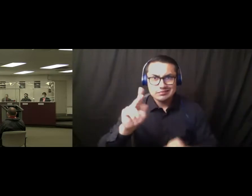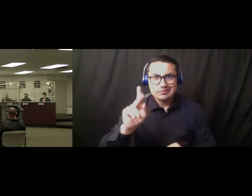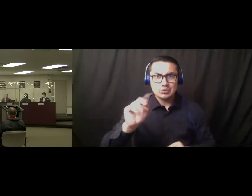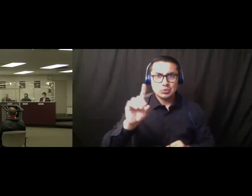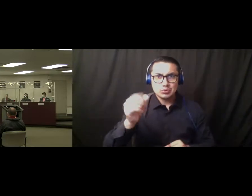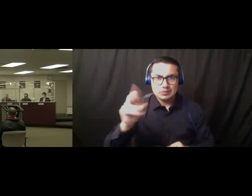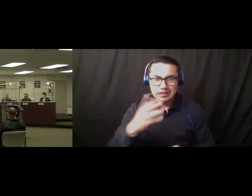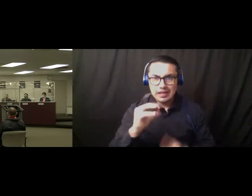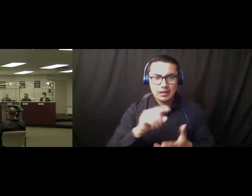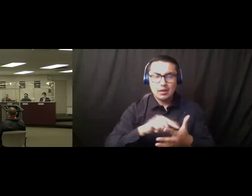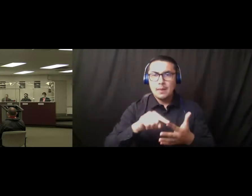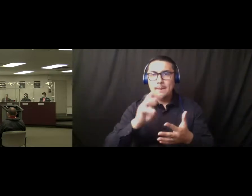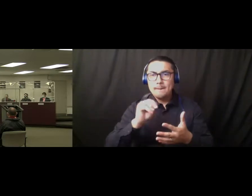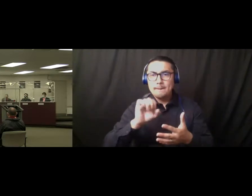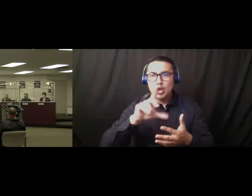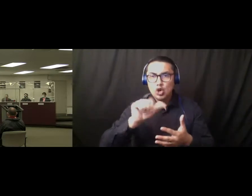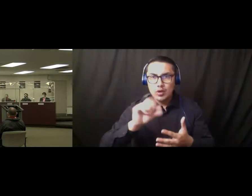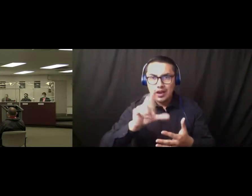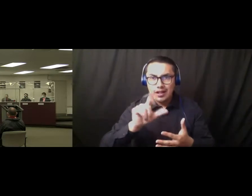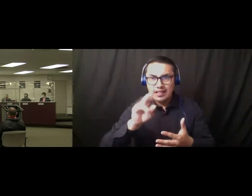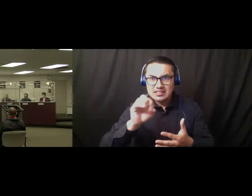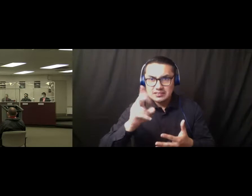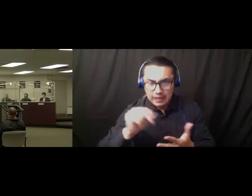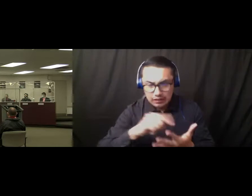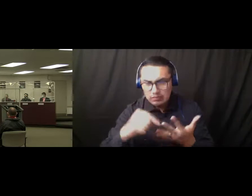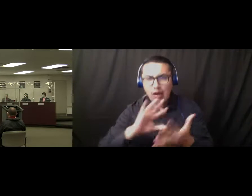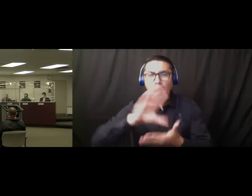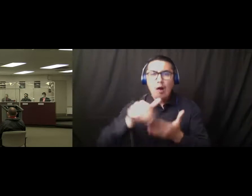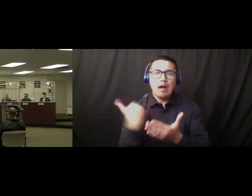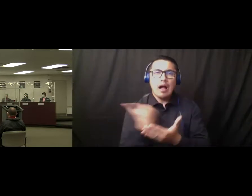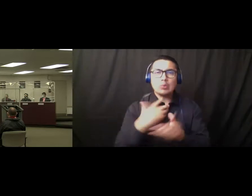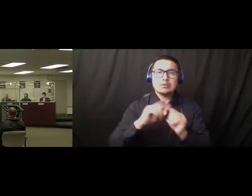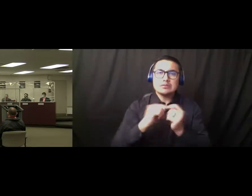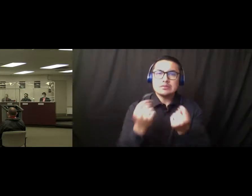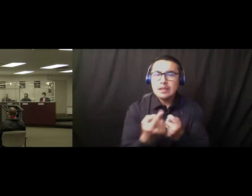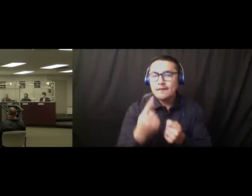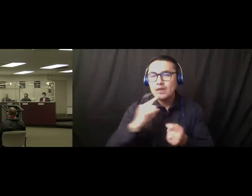and the entire team for the wonderful open-opening that we saw at Fox Field and